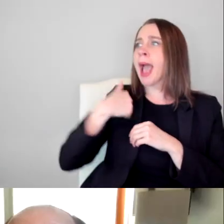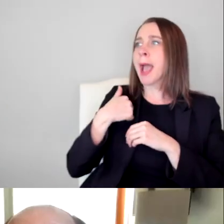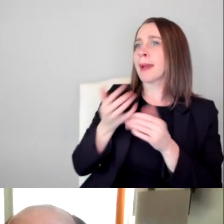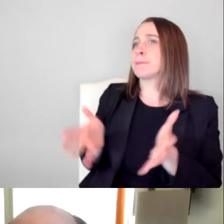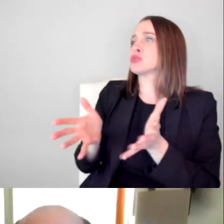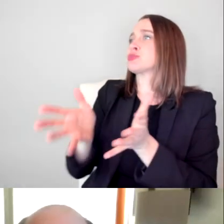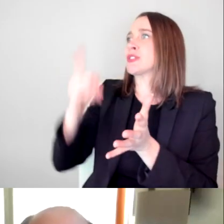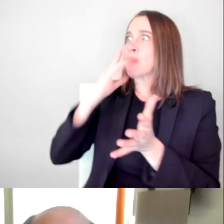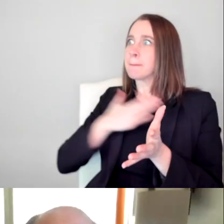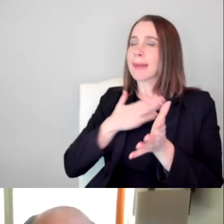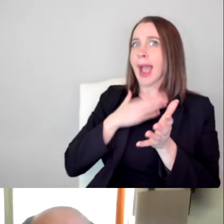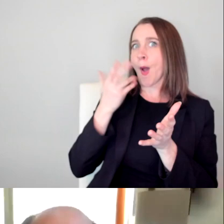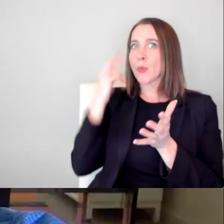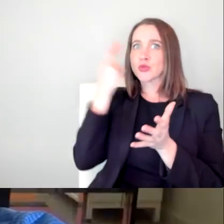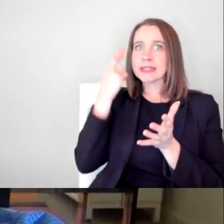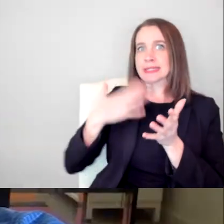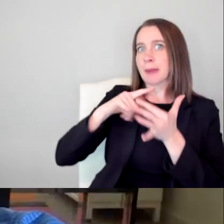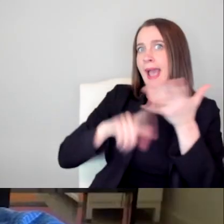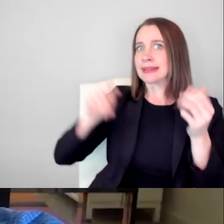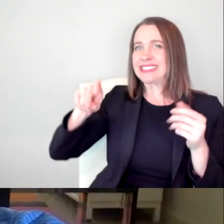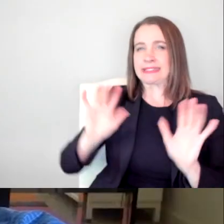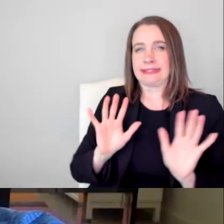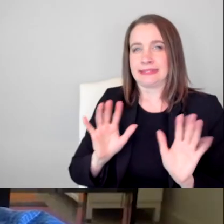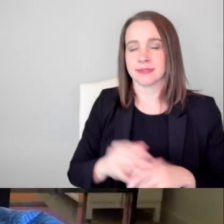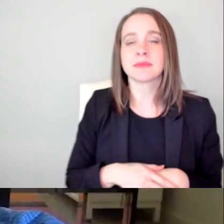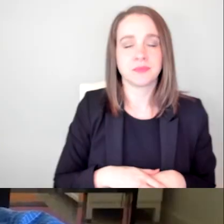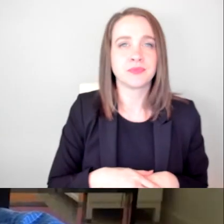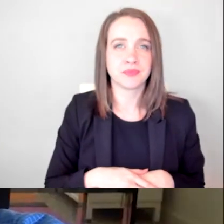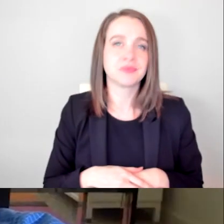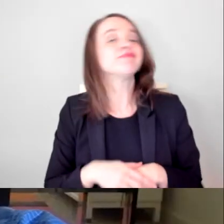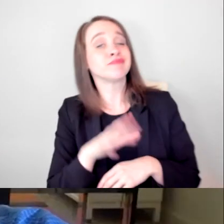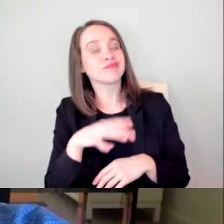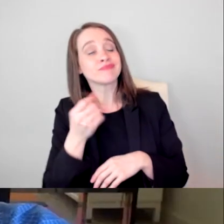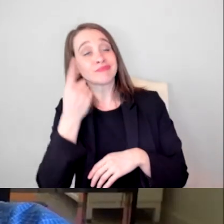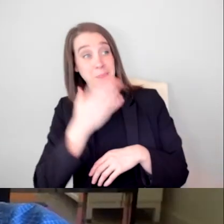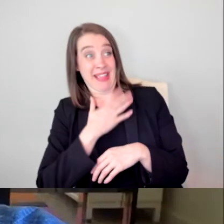Right. Well, for me growing up, I know you said you don't really see yourself represented.